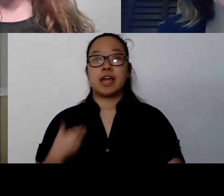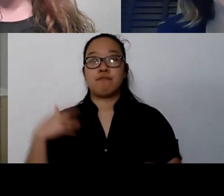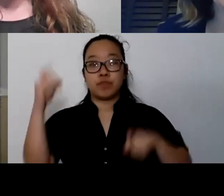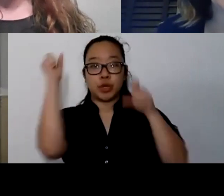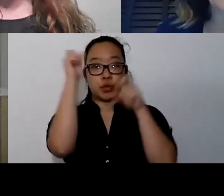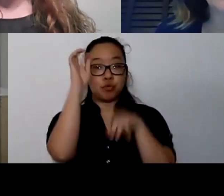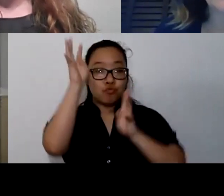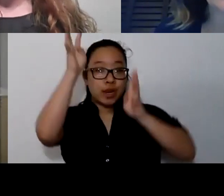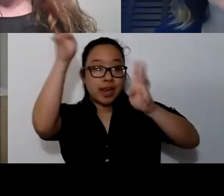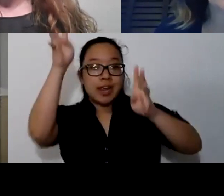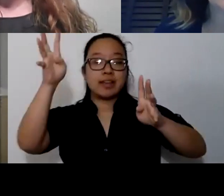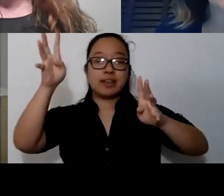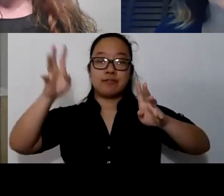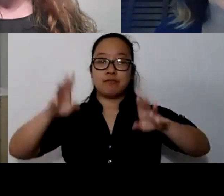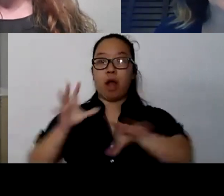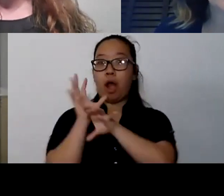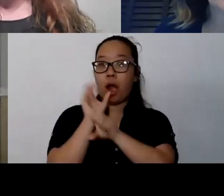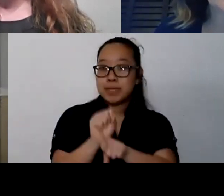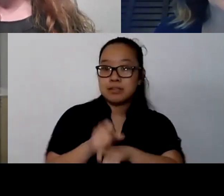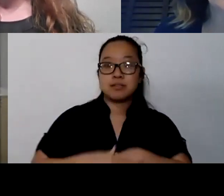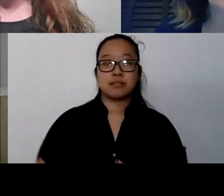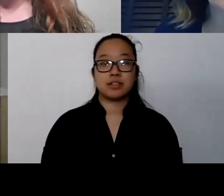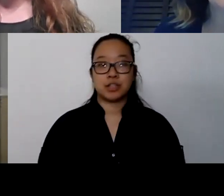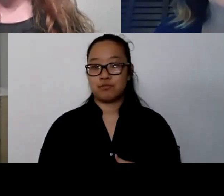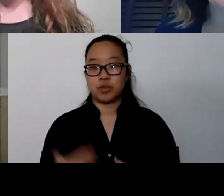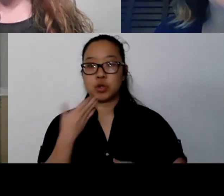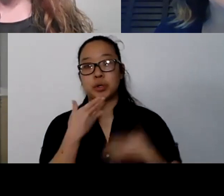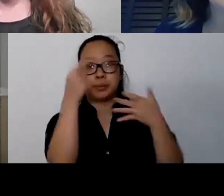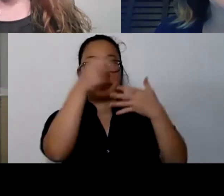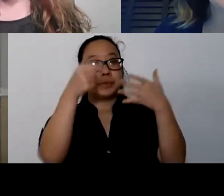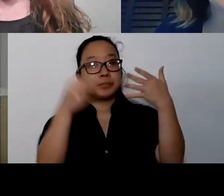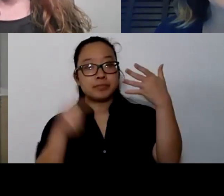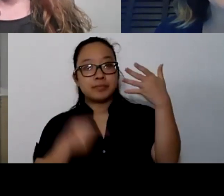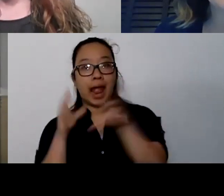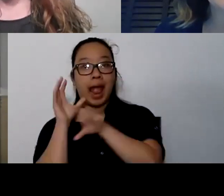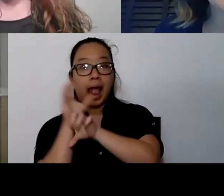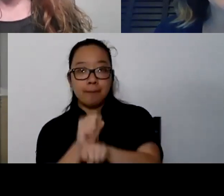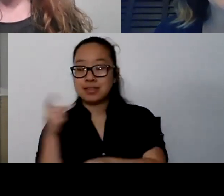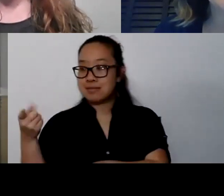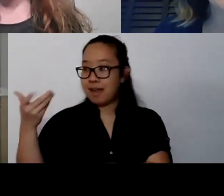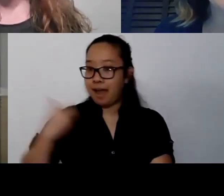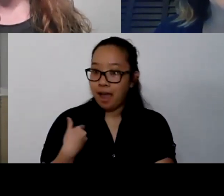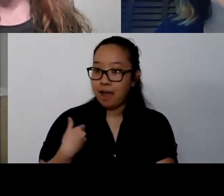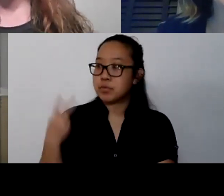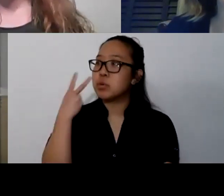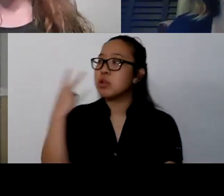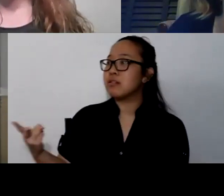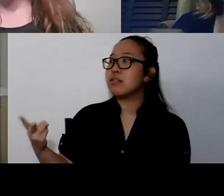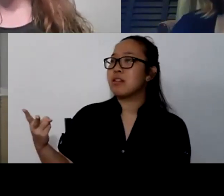There's a really great kind of checklist, I went through a resiliency training, that you can look at this and say, what am I gonna do to build resiliency today?